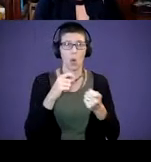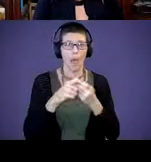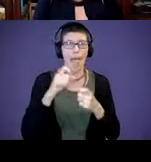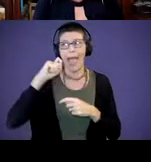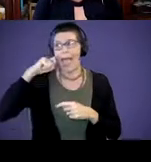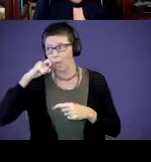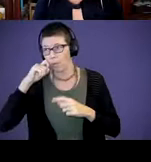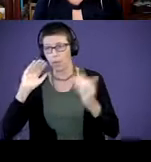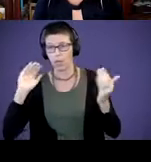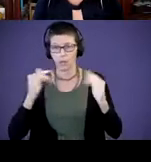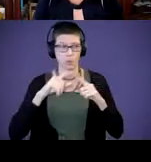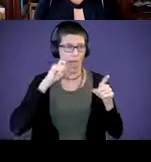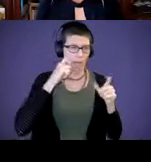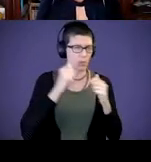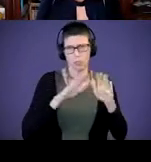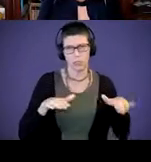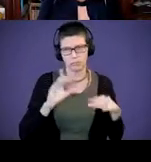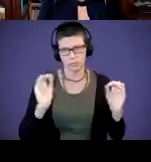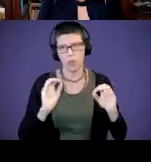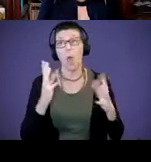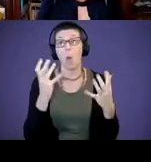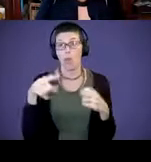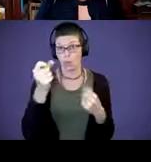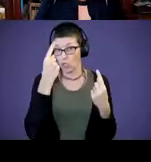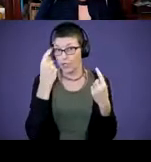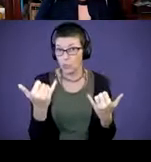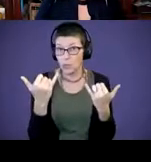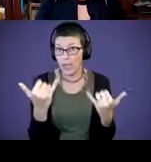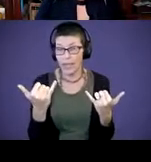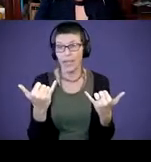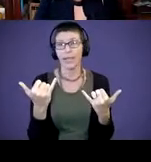what I want you to understand and take away today is that checklists